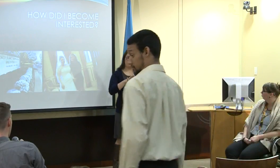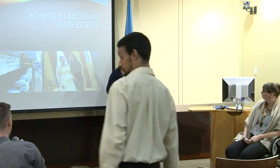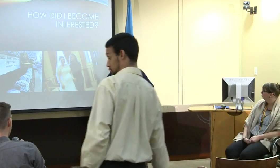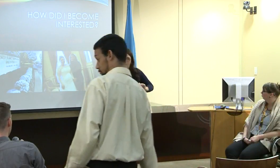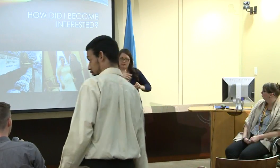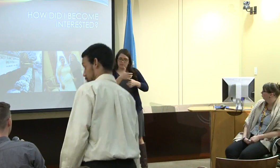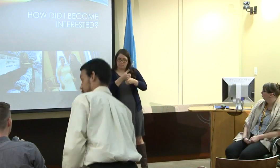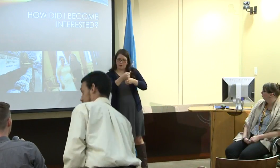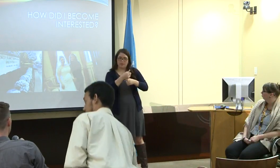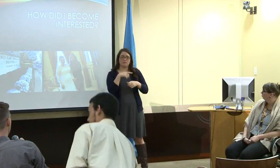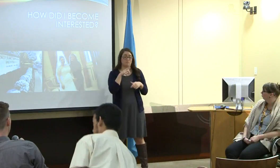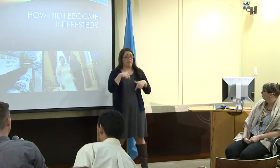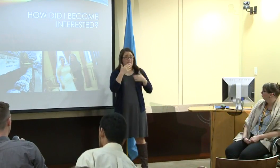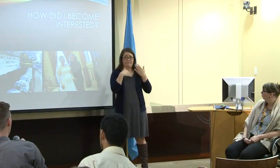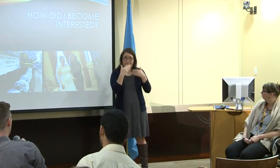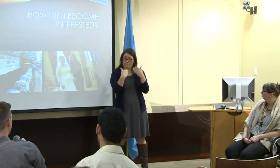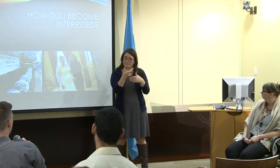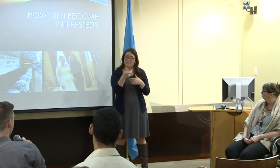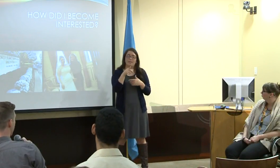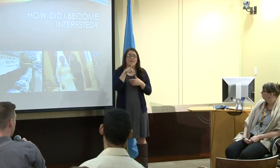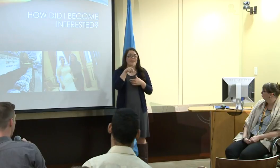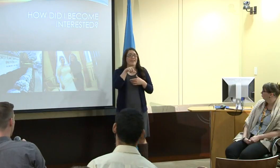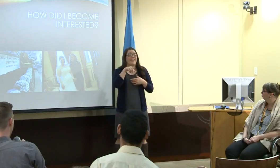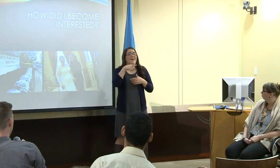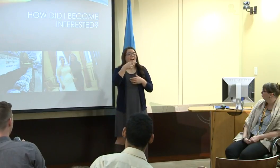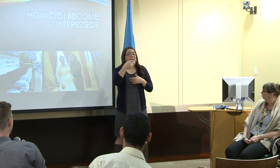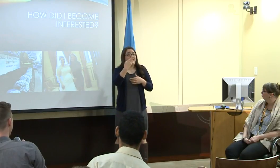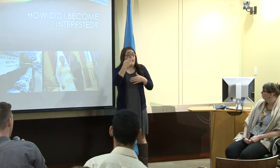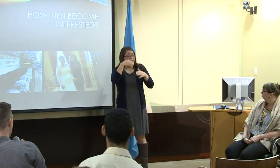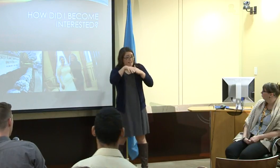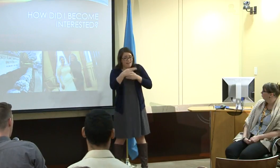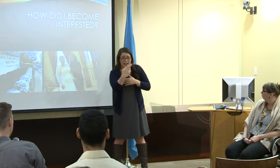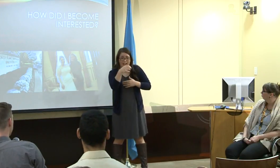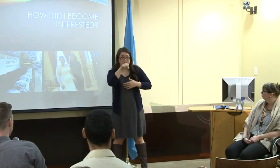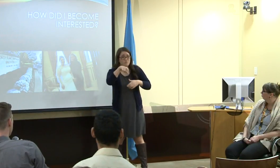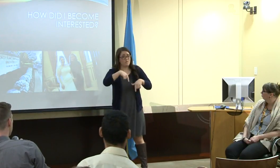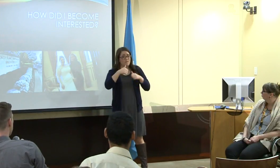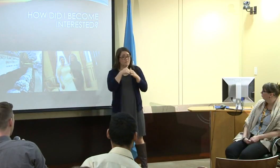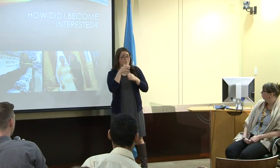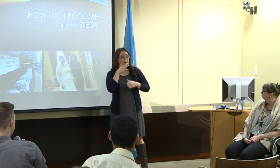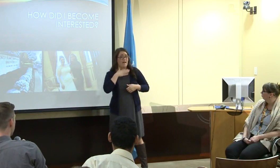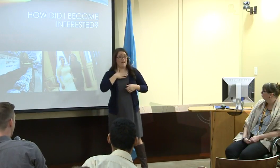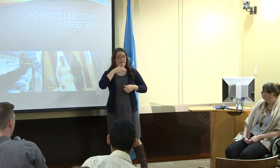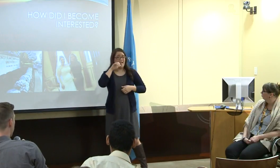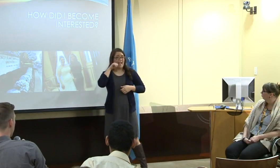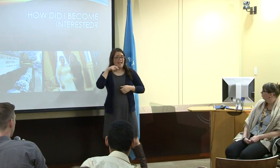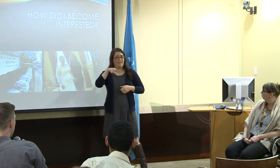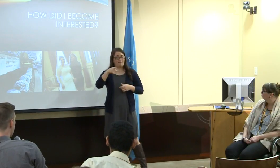As -- I'm trying to give a summary of what happened but --